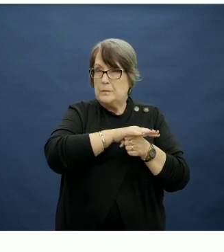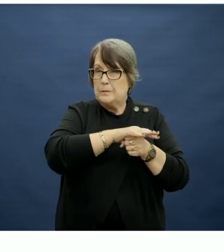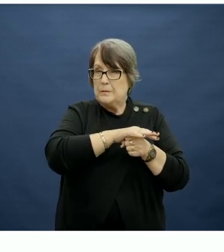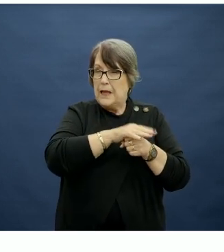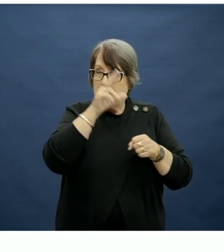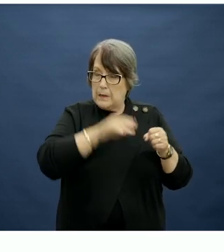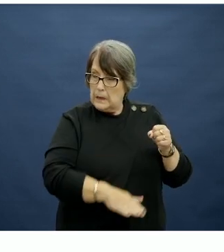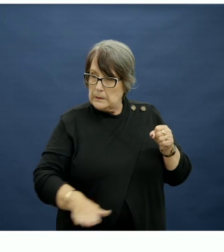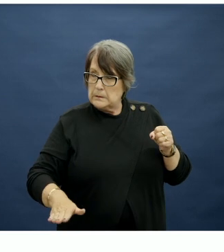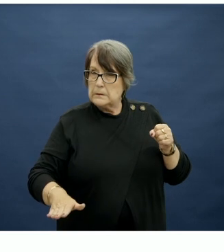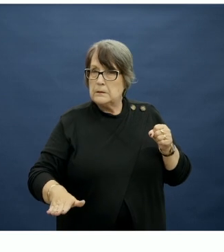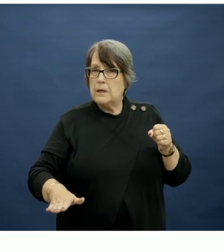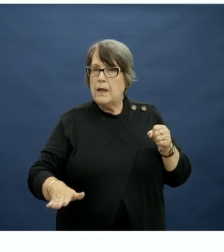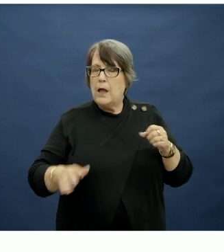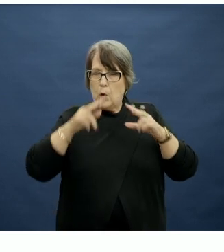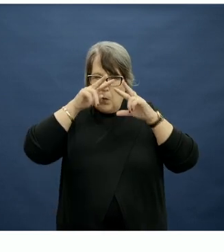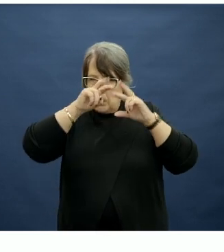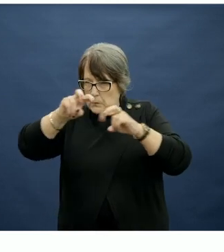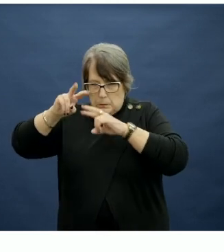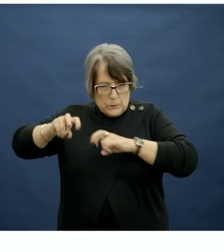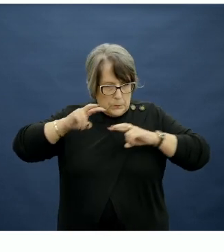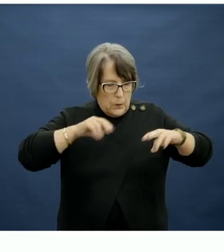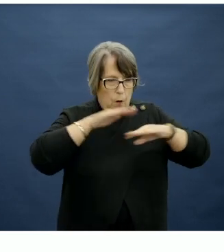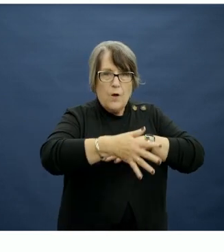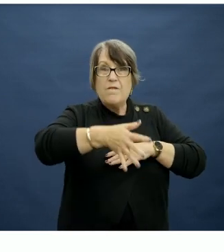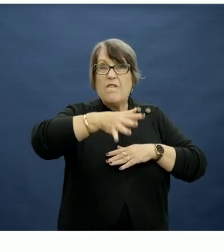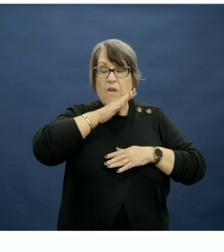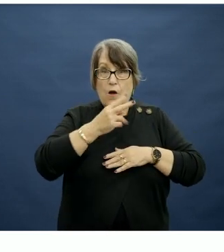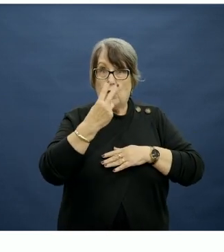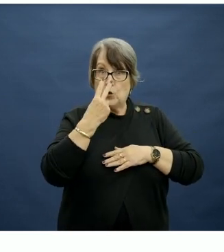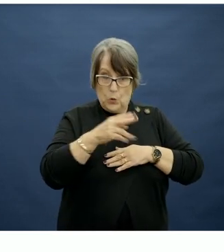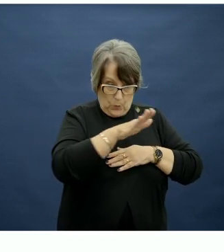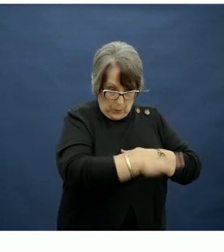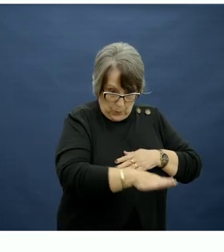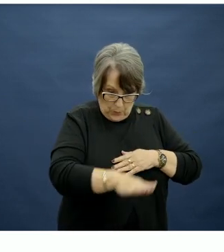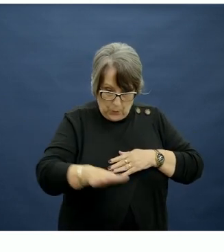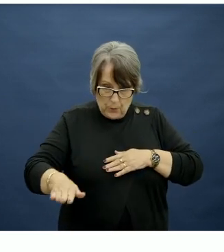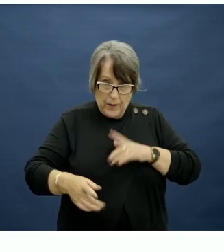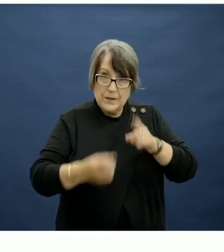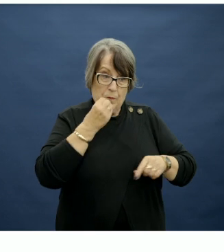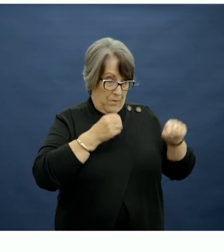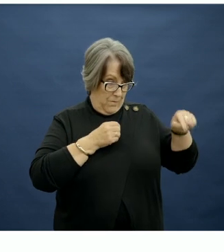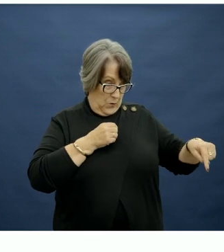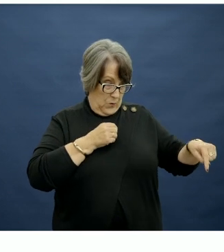In an analysis of over 500 two year olds, discretionary choices contributed around a